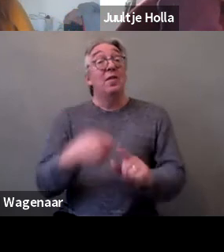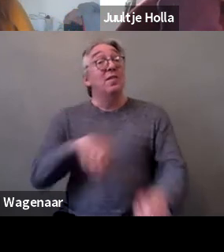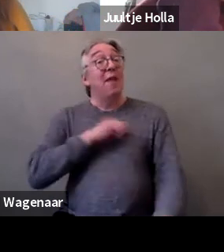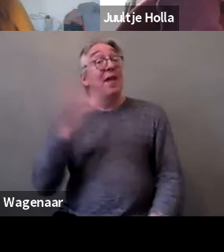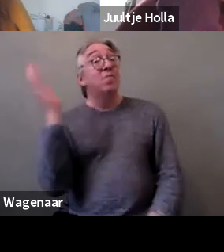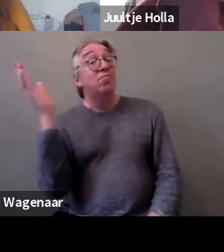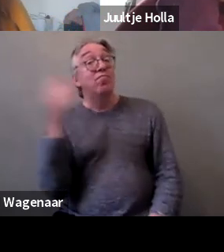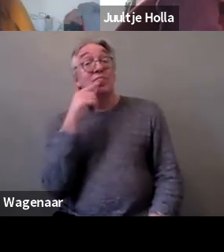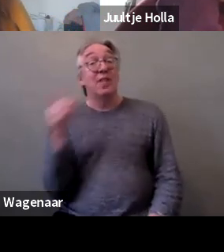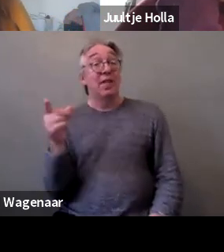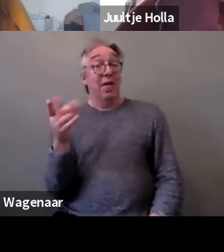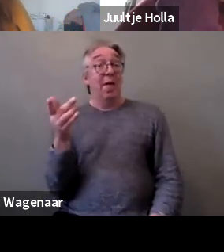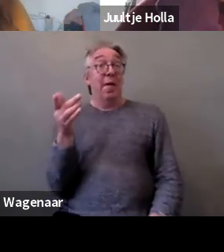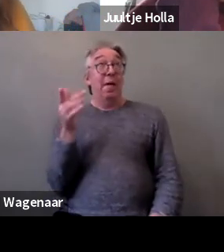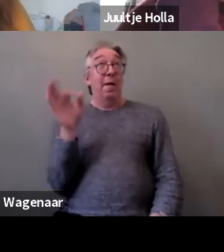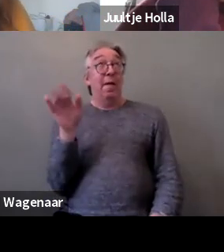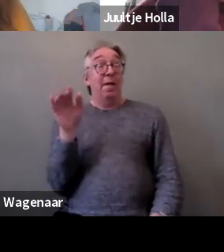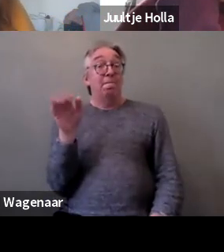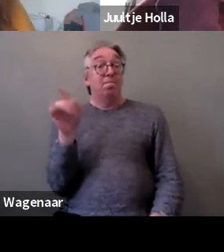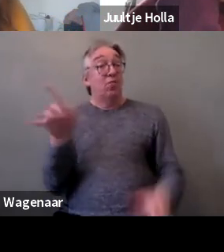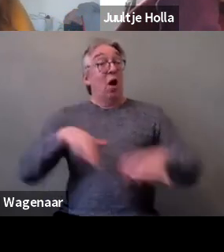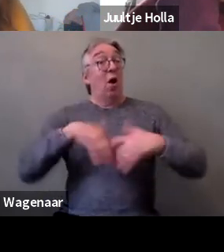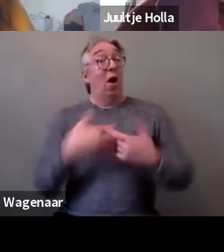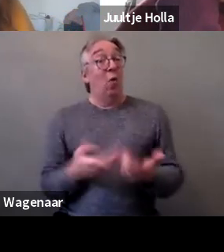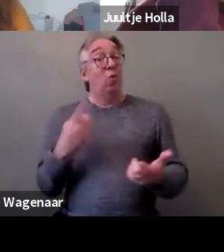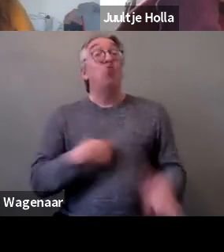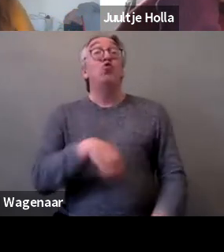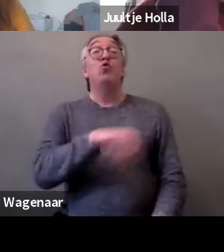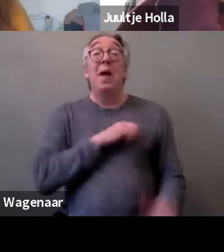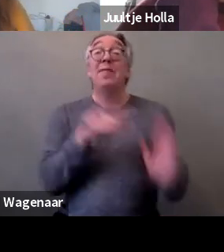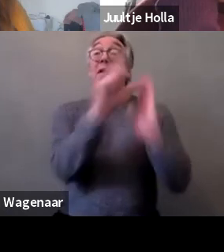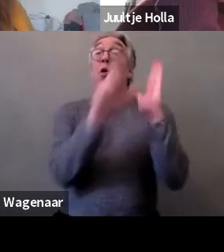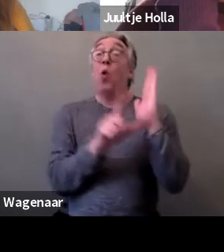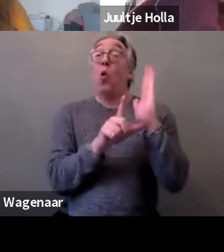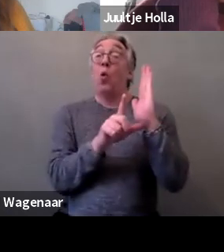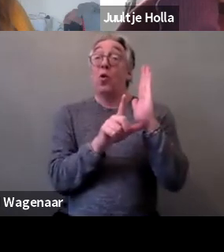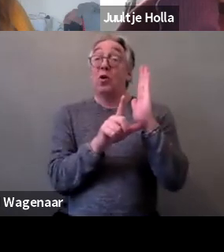to prohibit forced sterilization of women and girls with disabilities.